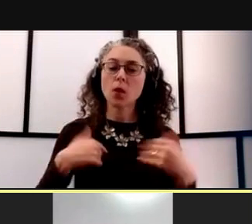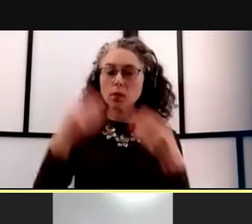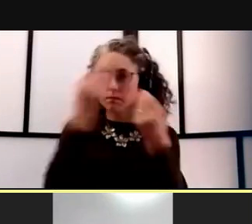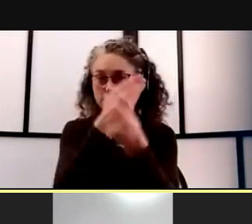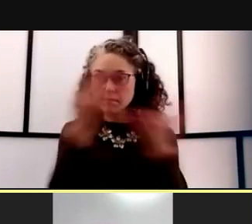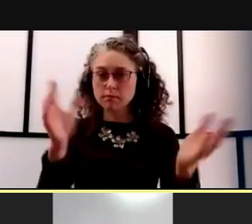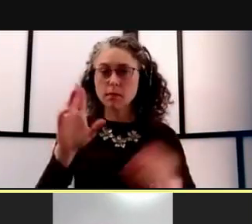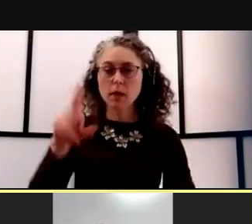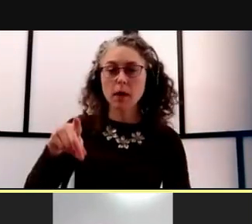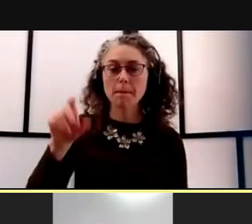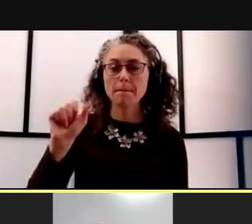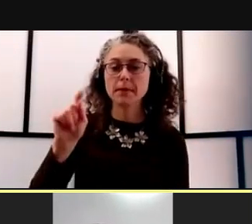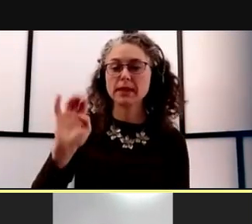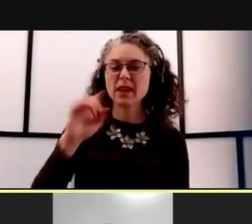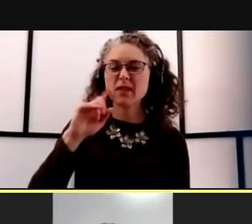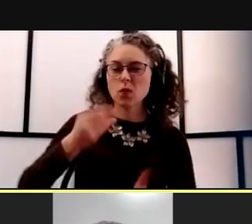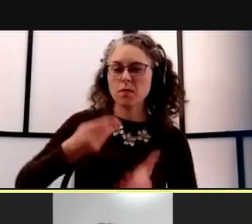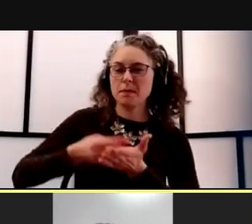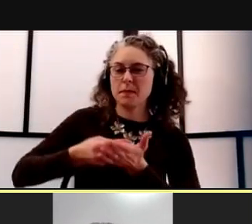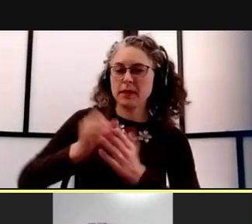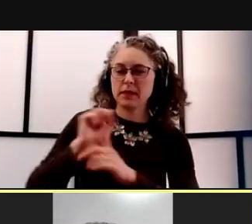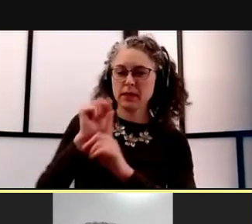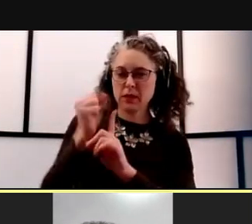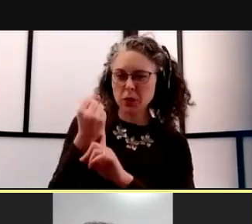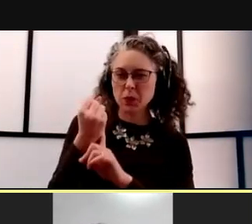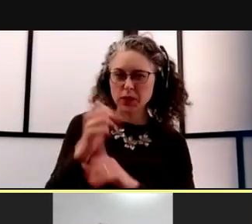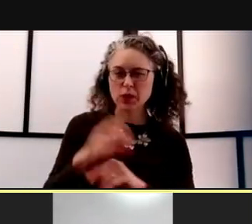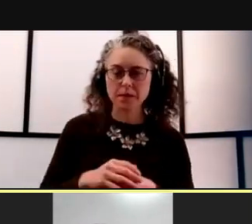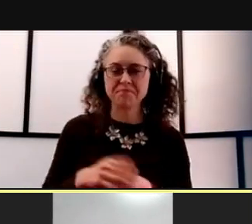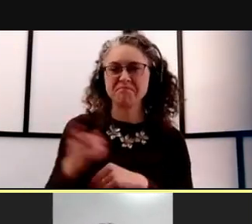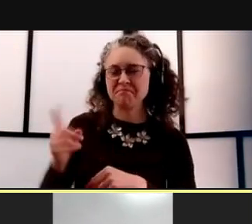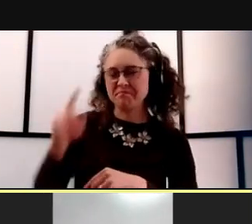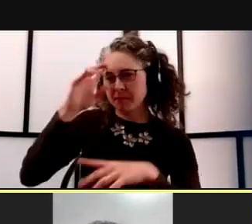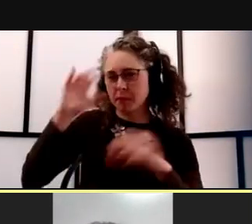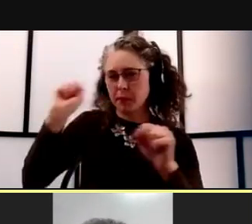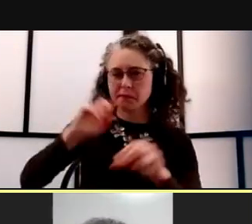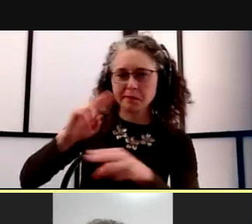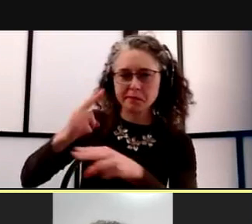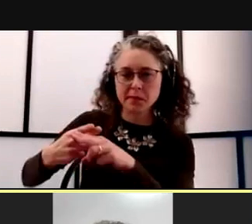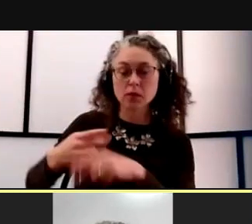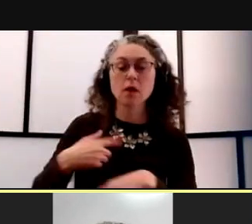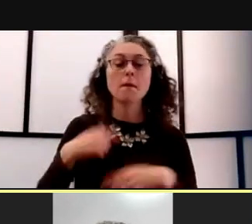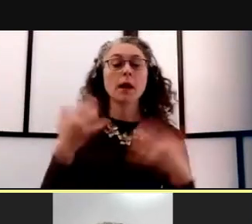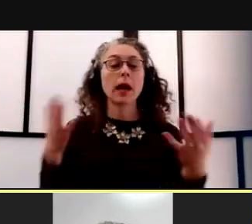on our current financial situation as President Schlissel mentioned, focusing on the Ann Arbor Campus.